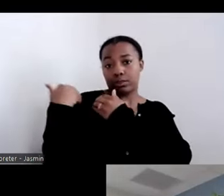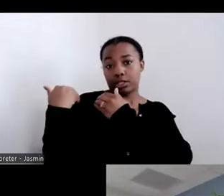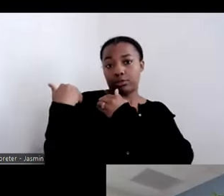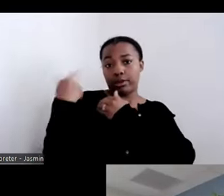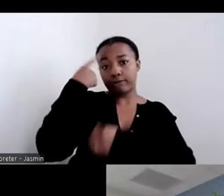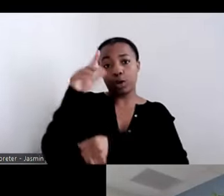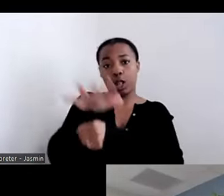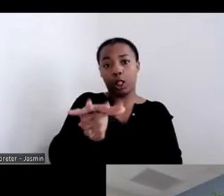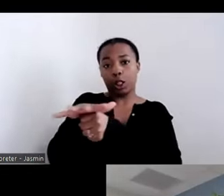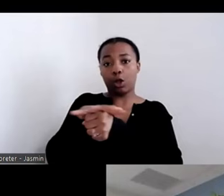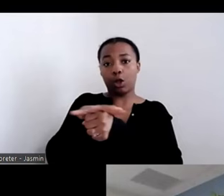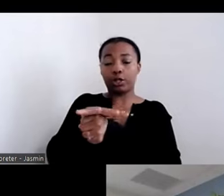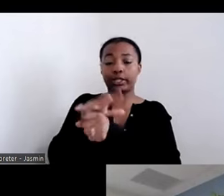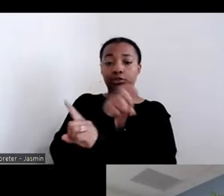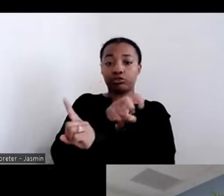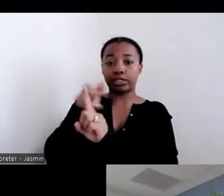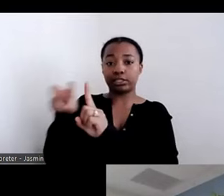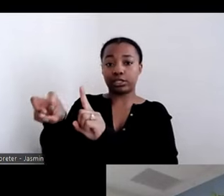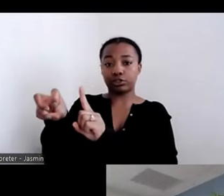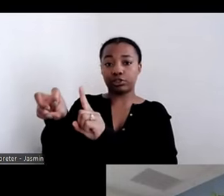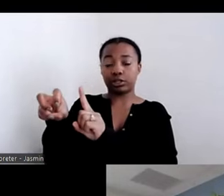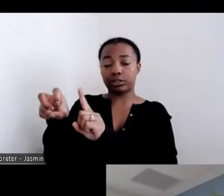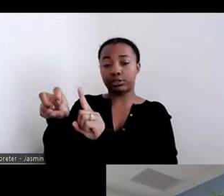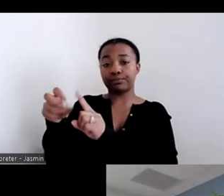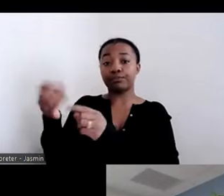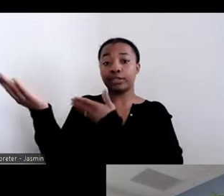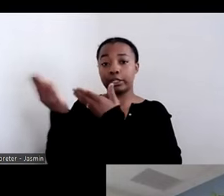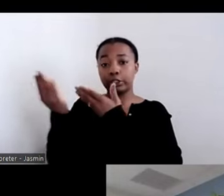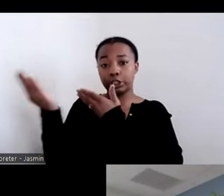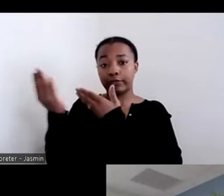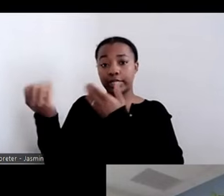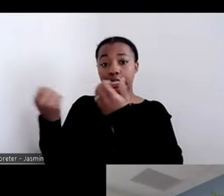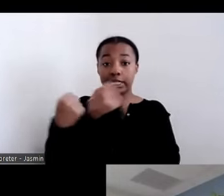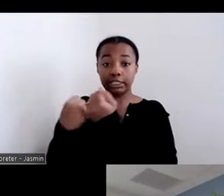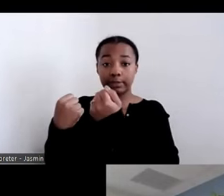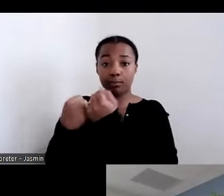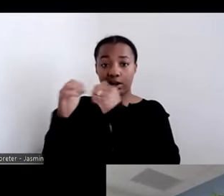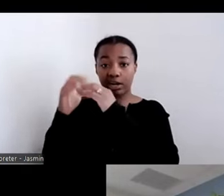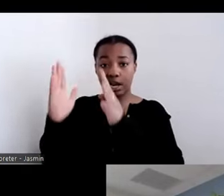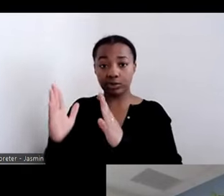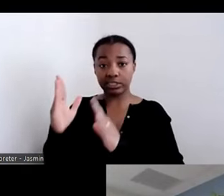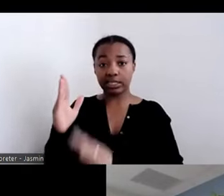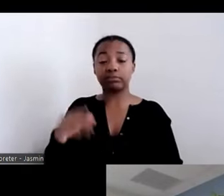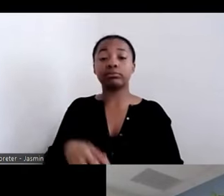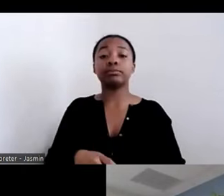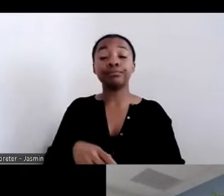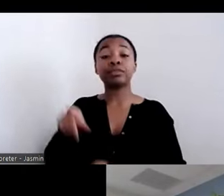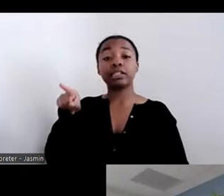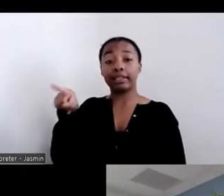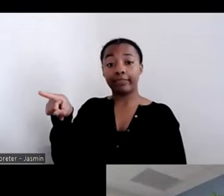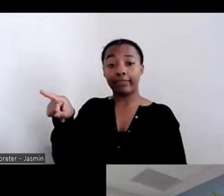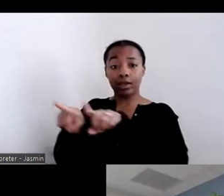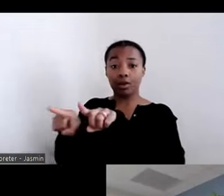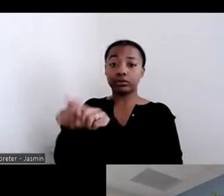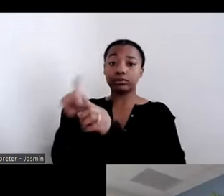supported housing and supports. They also recognized the need for a partnership